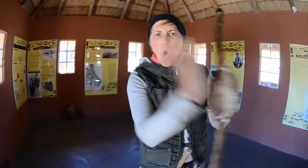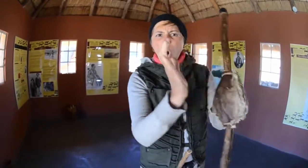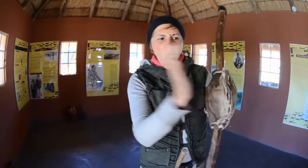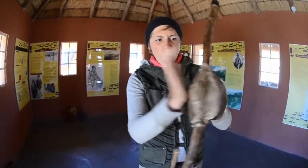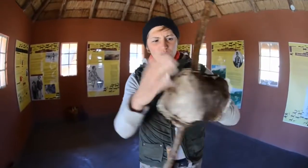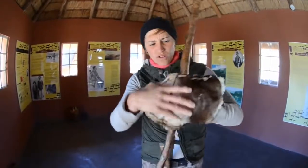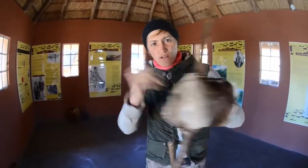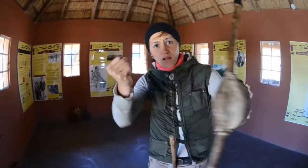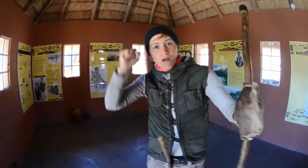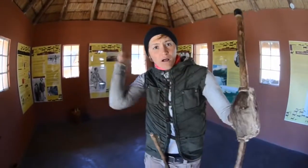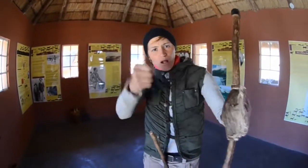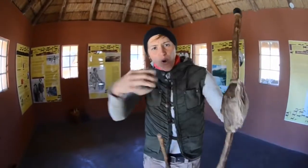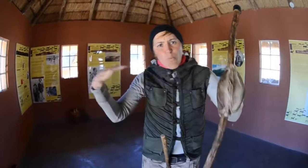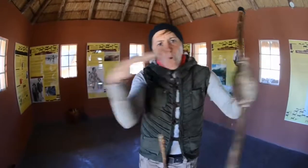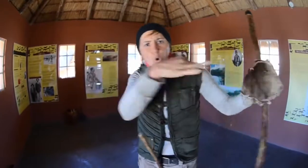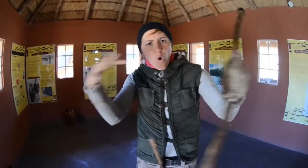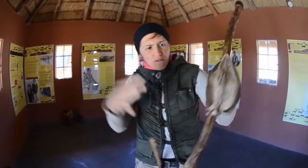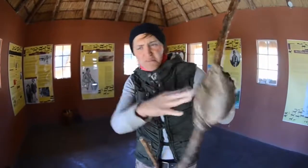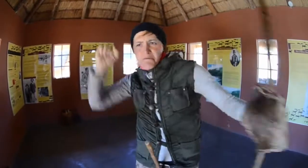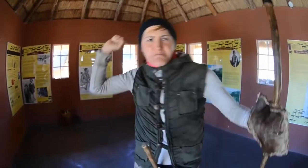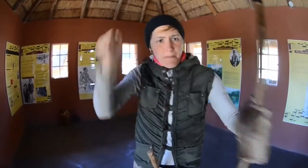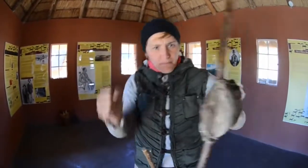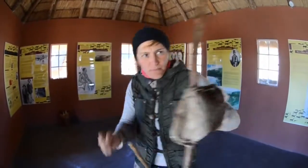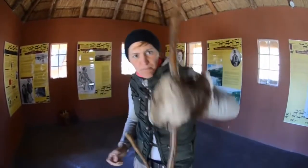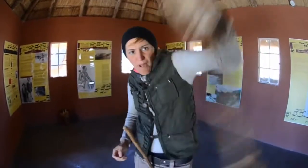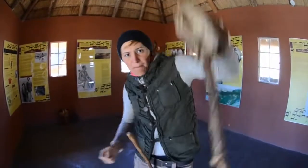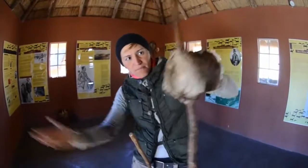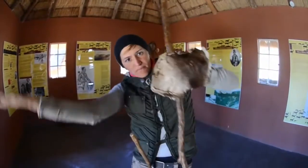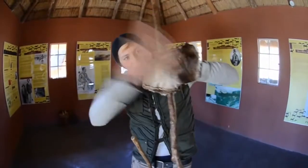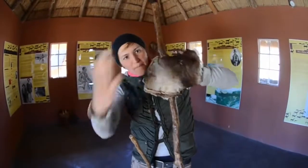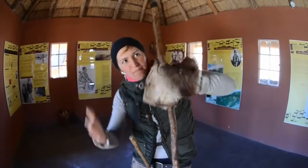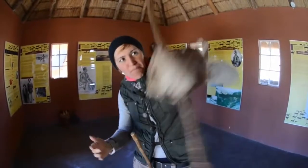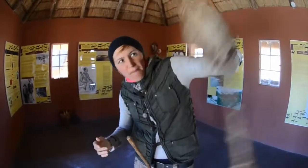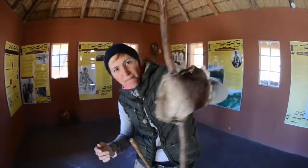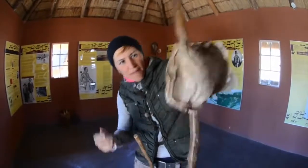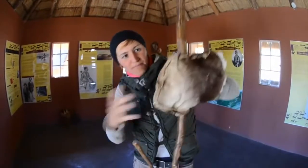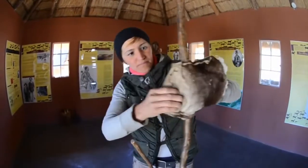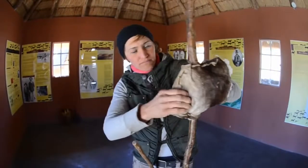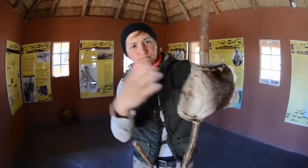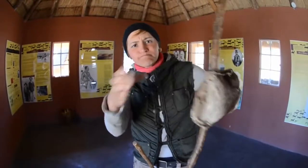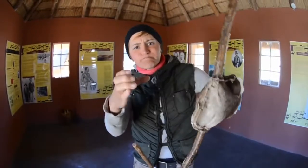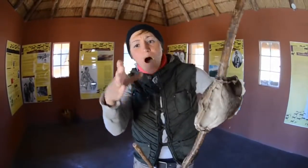This glove is really hard and is used in battles.